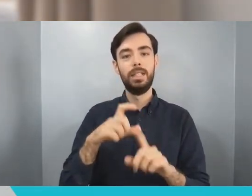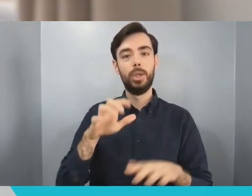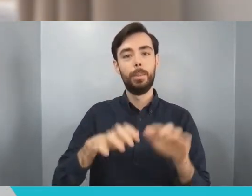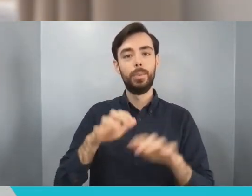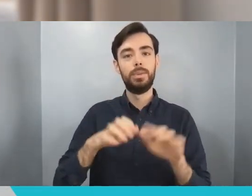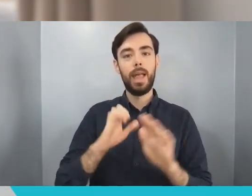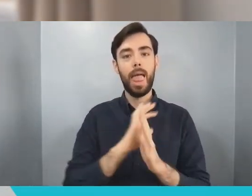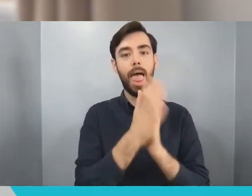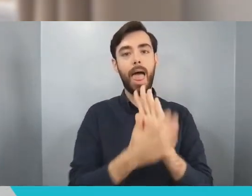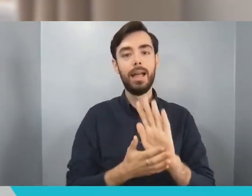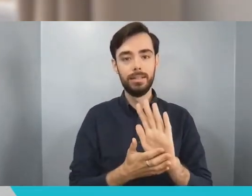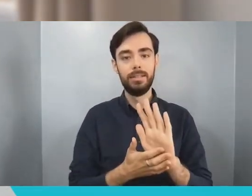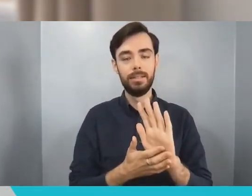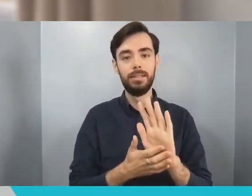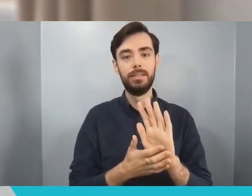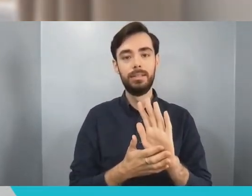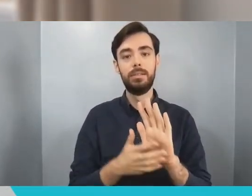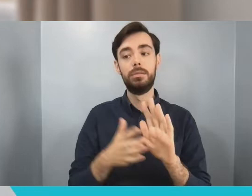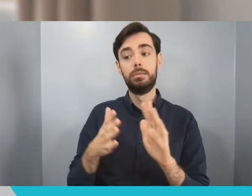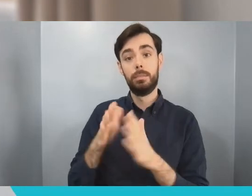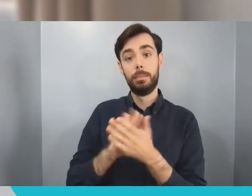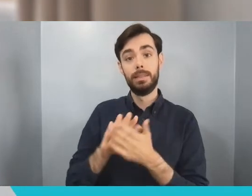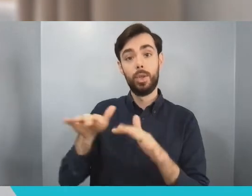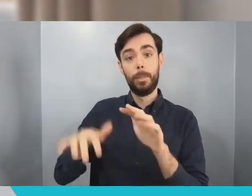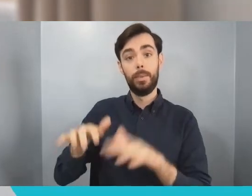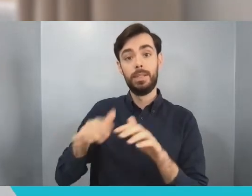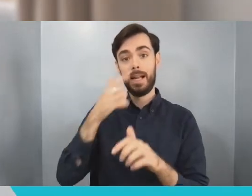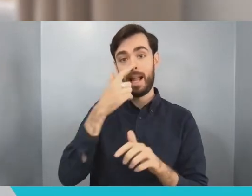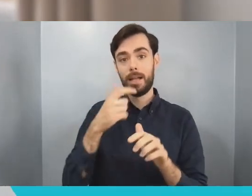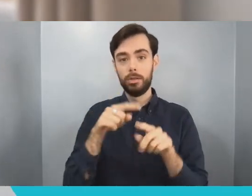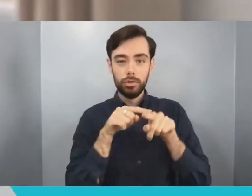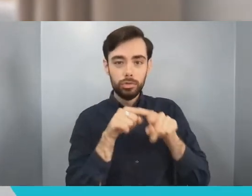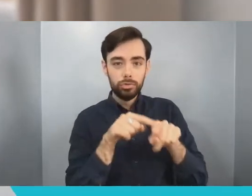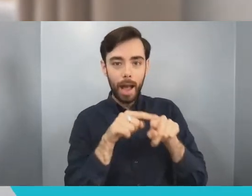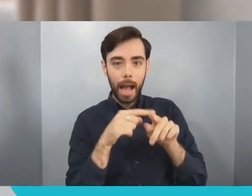hands are doing, and today we ship the technology into virtual reality and augmented reality